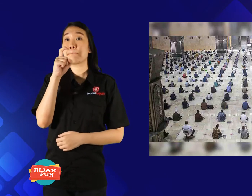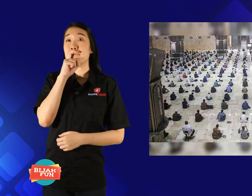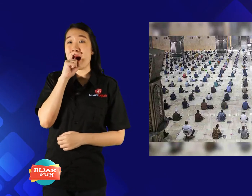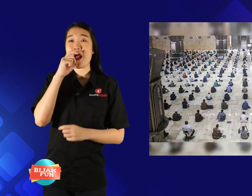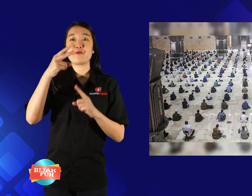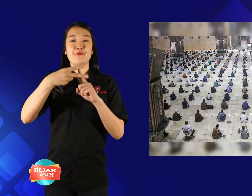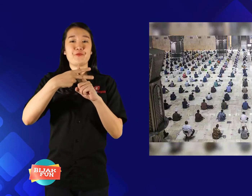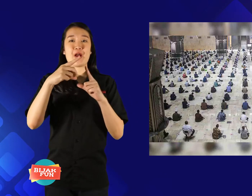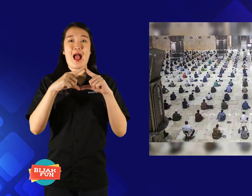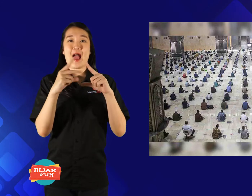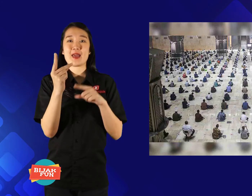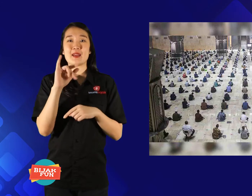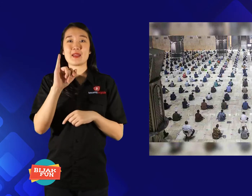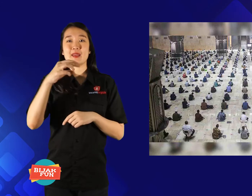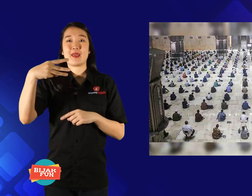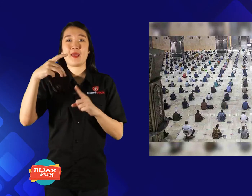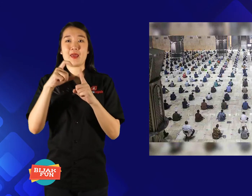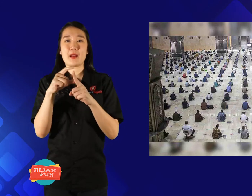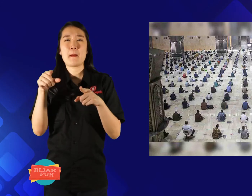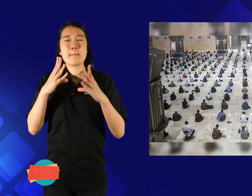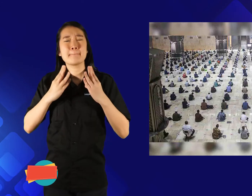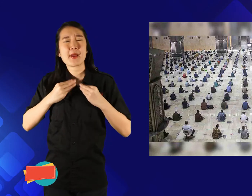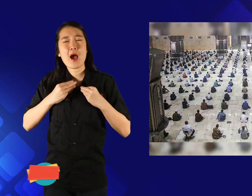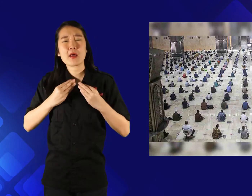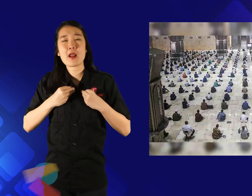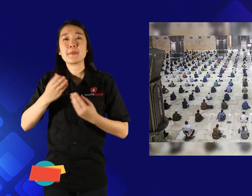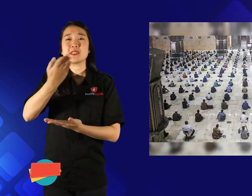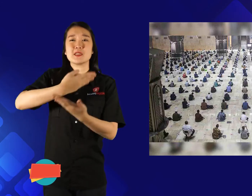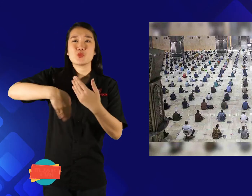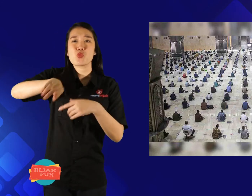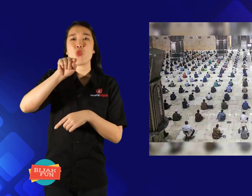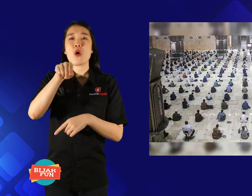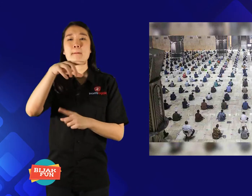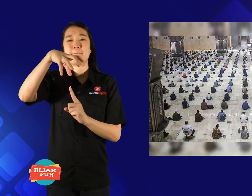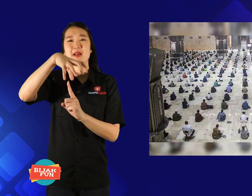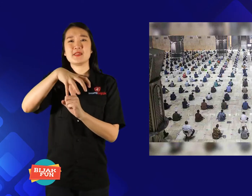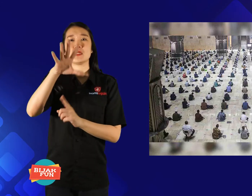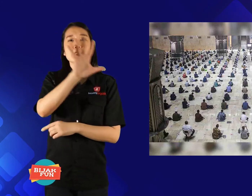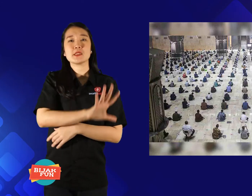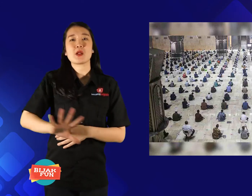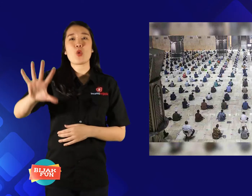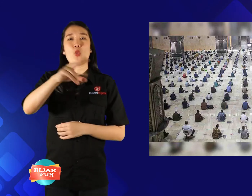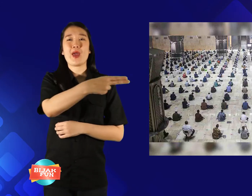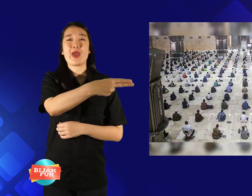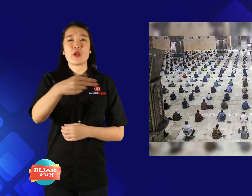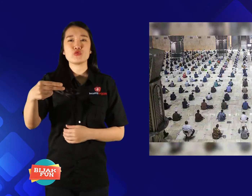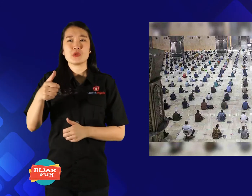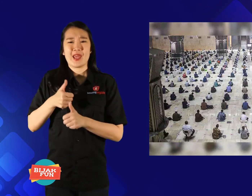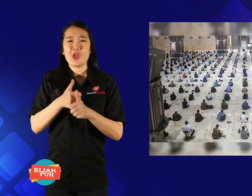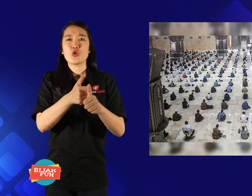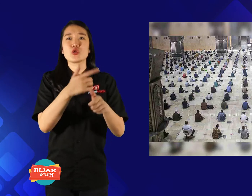Mr. Faried wished all mosques Across Indonesia following